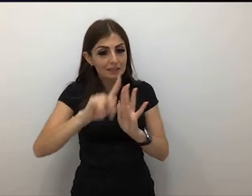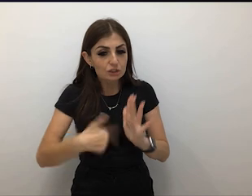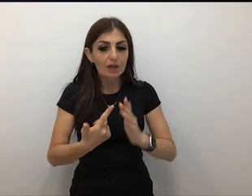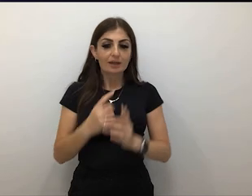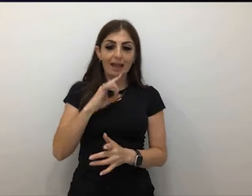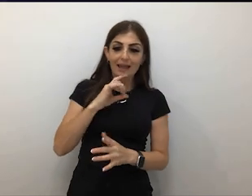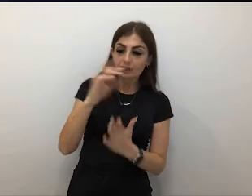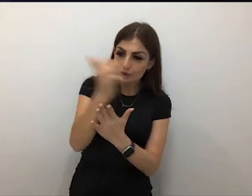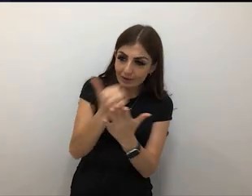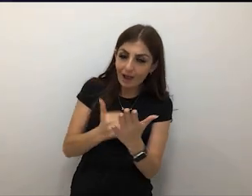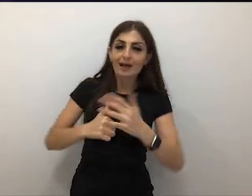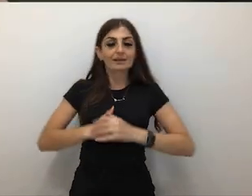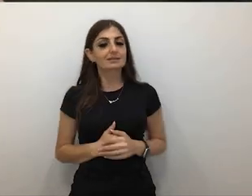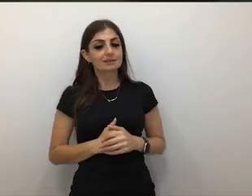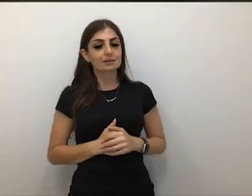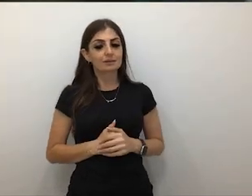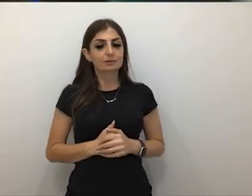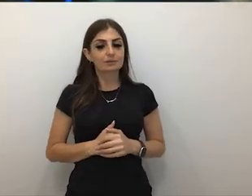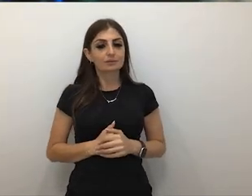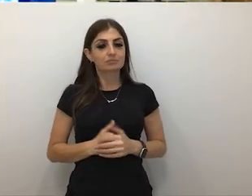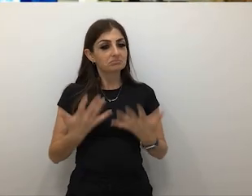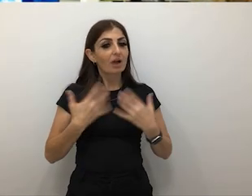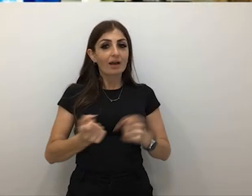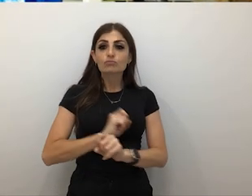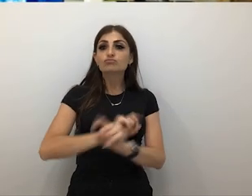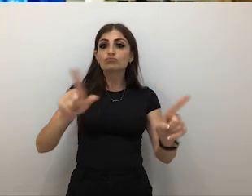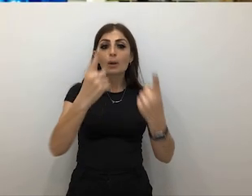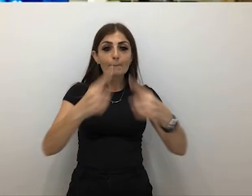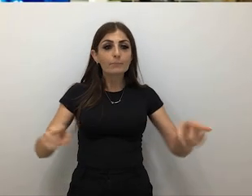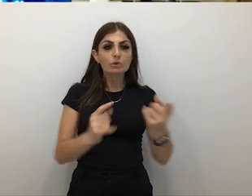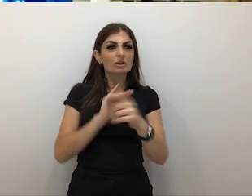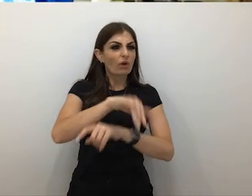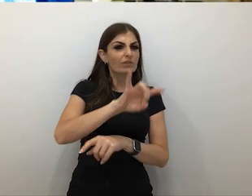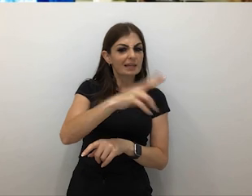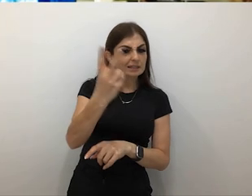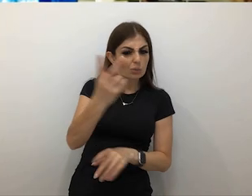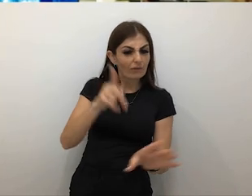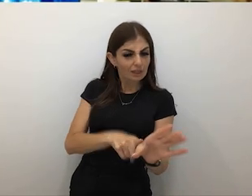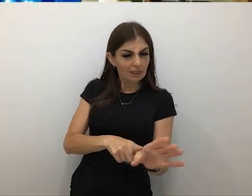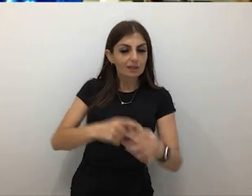I have been releasing music for the last ten, 12 years, went platinum once,